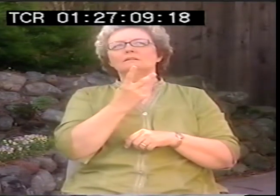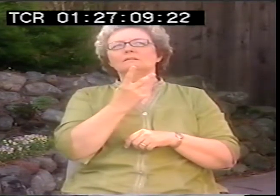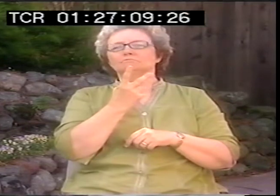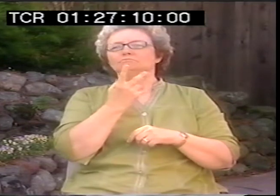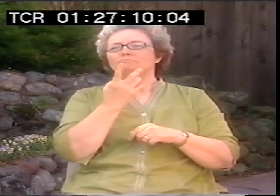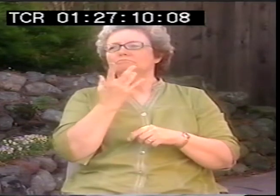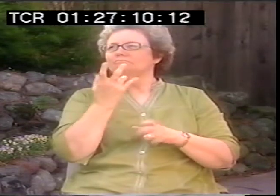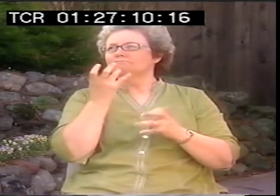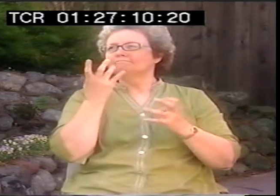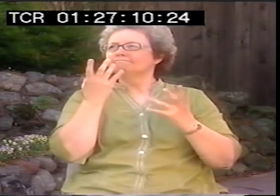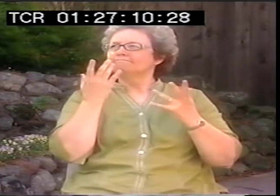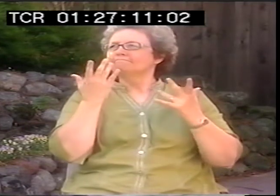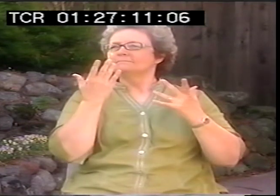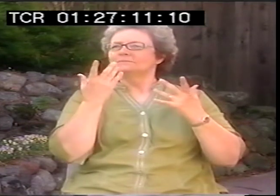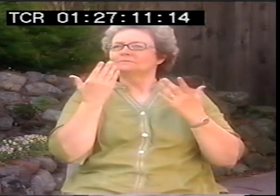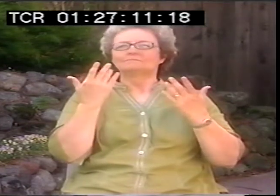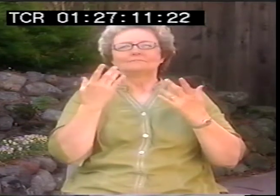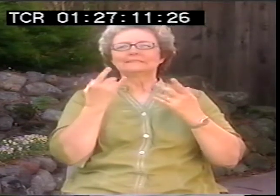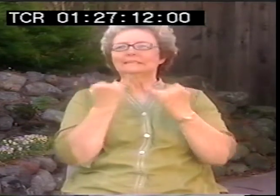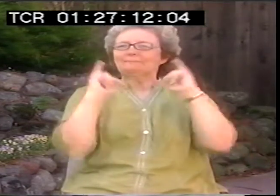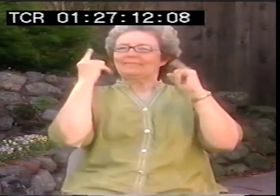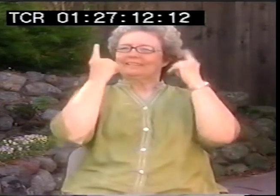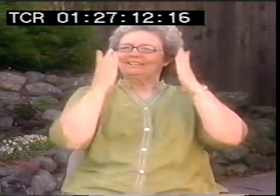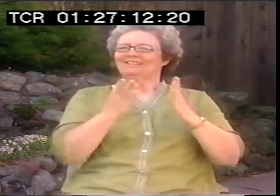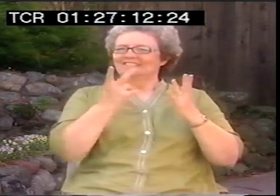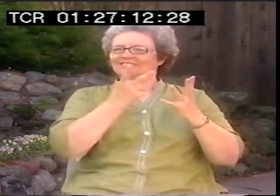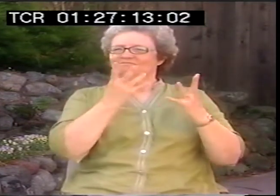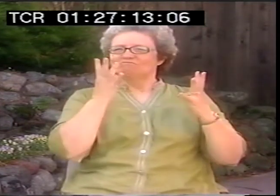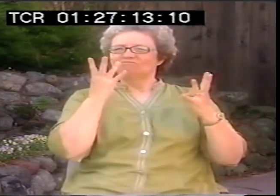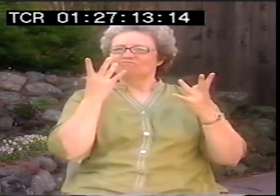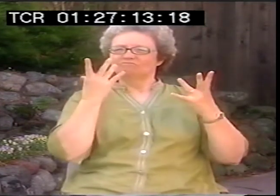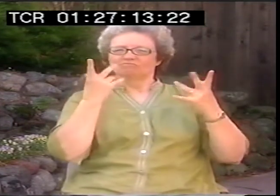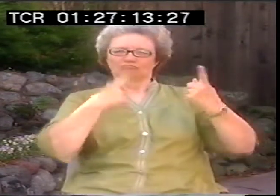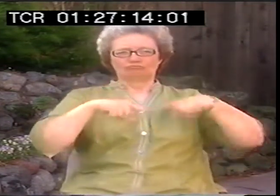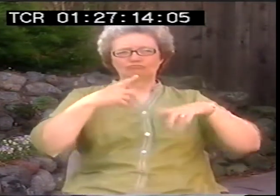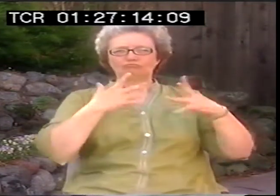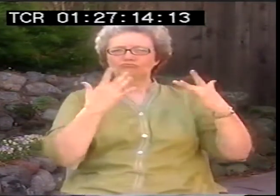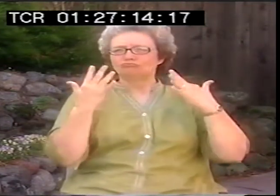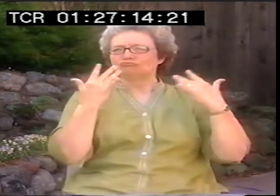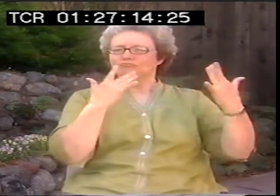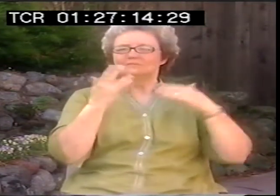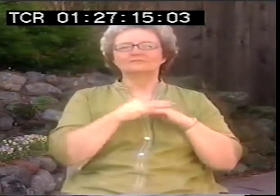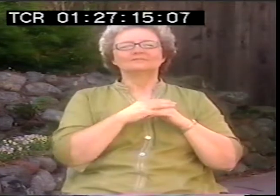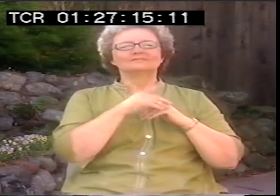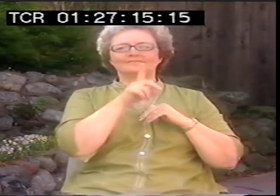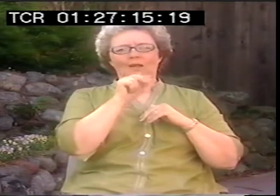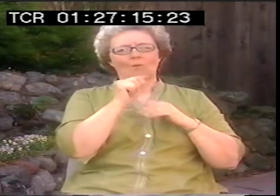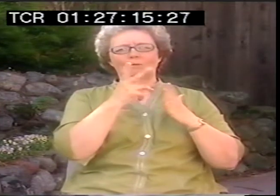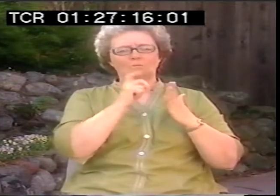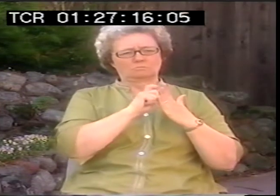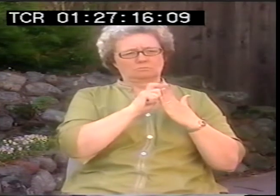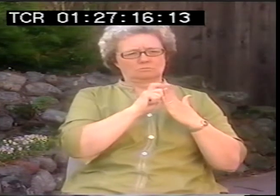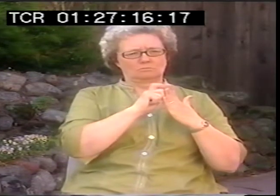and Joseph Castronovo, who were both in NTD at the time. And they were very independent thinkers,